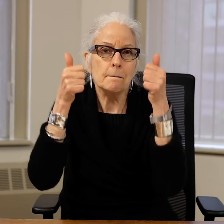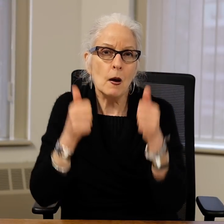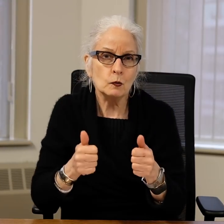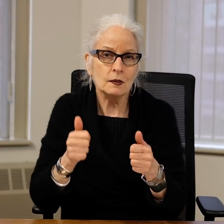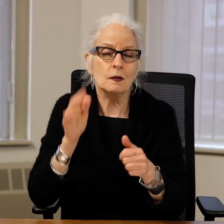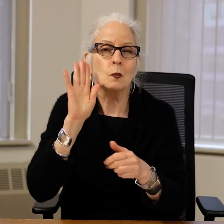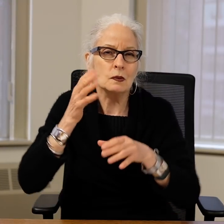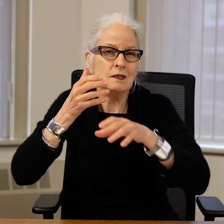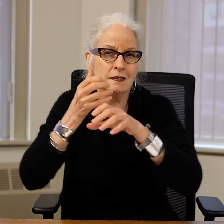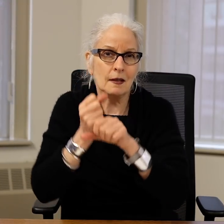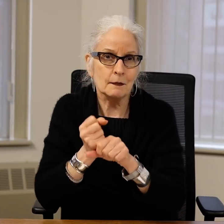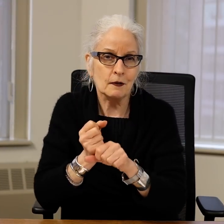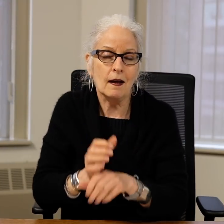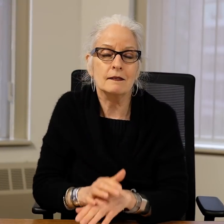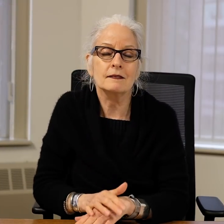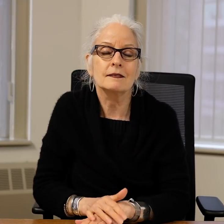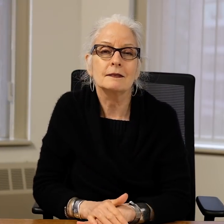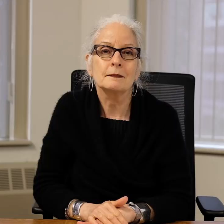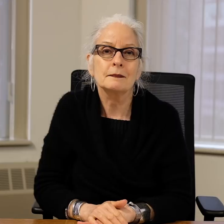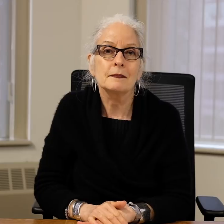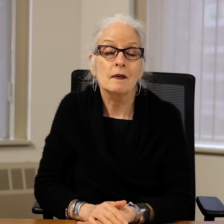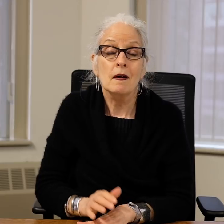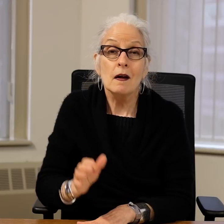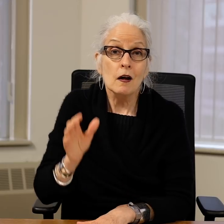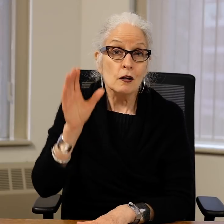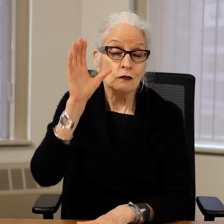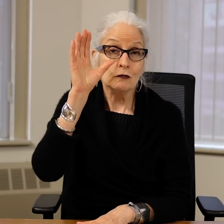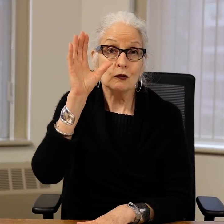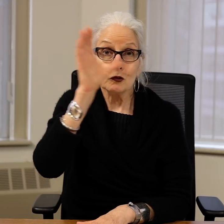The announcement has been posted but I will summarize.